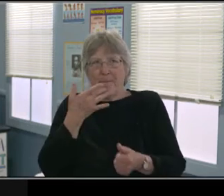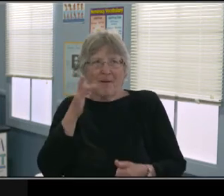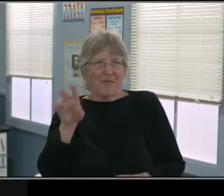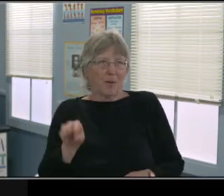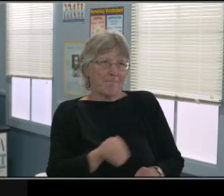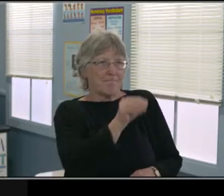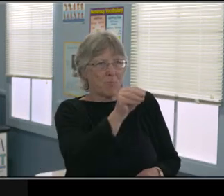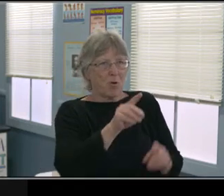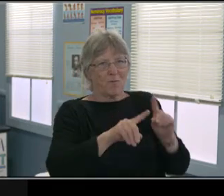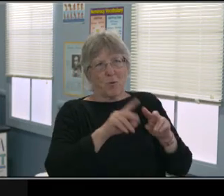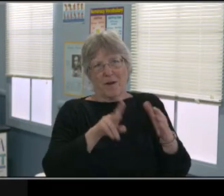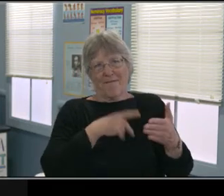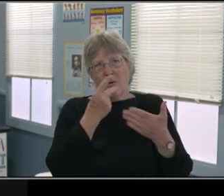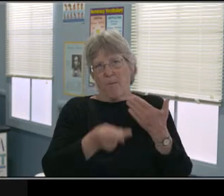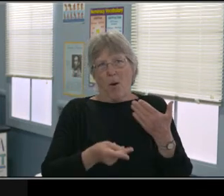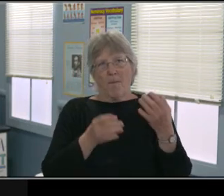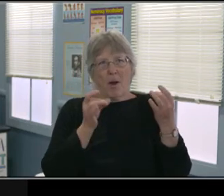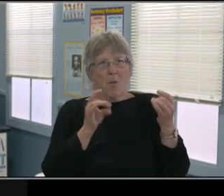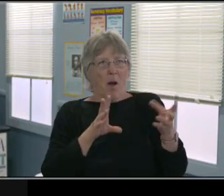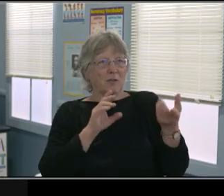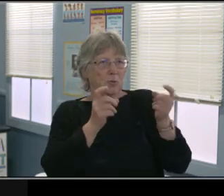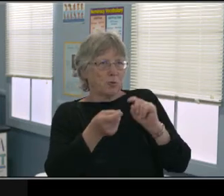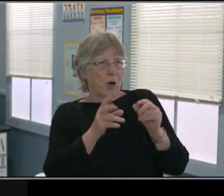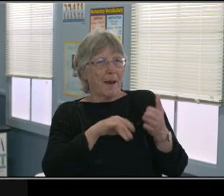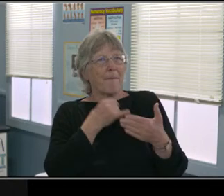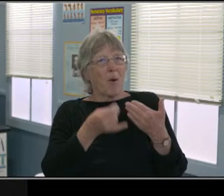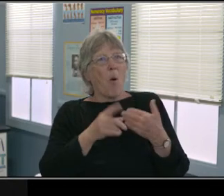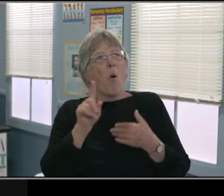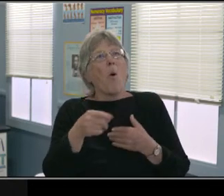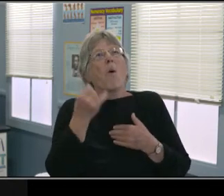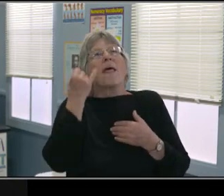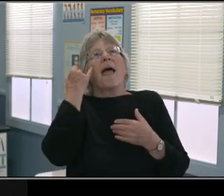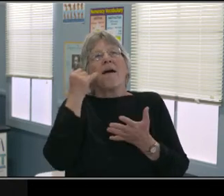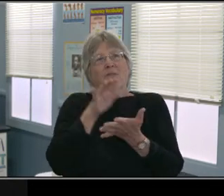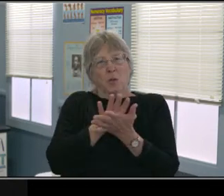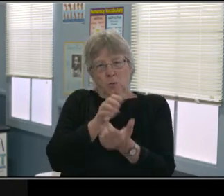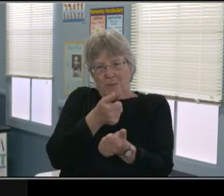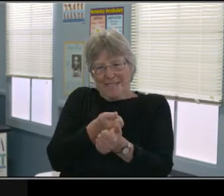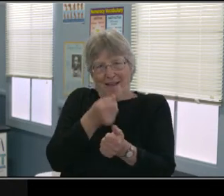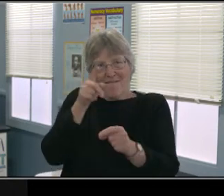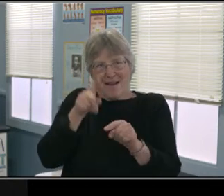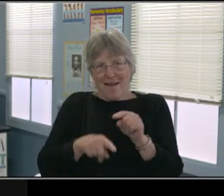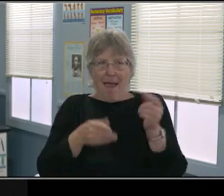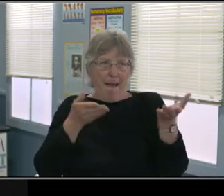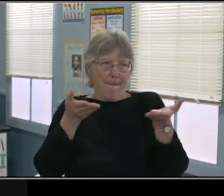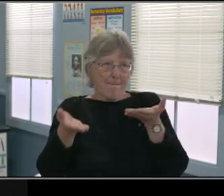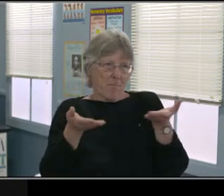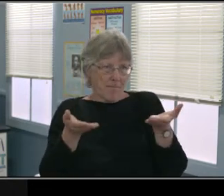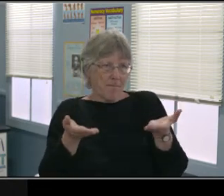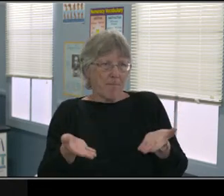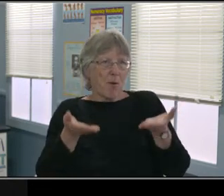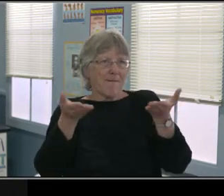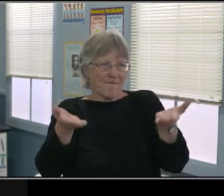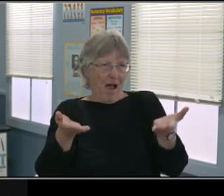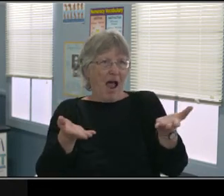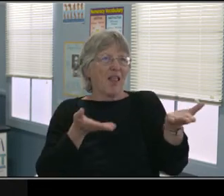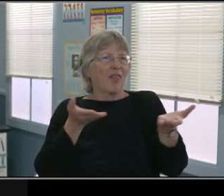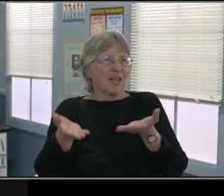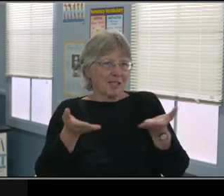So if the IEP has one-on-one aid in the classroom, obviously and that cannot occur virtually,